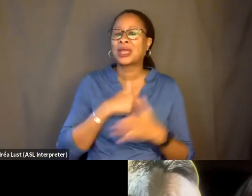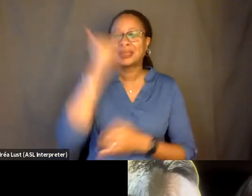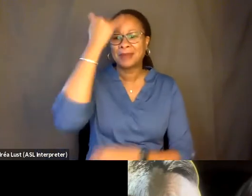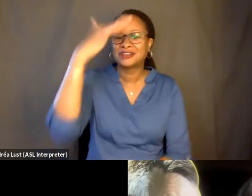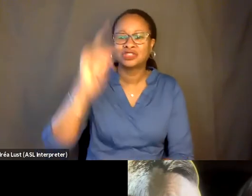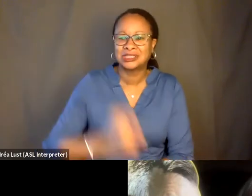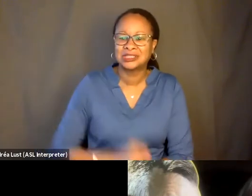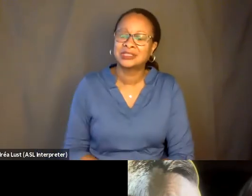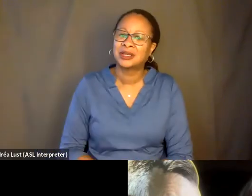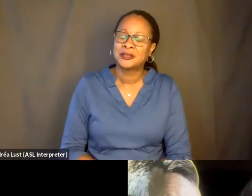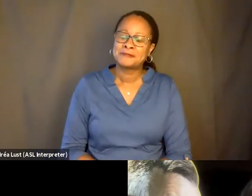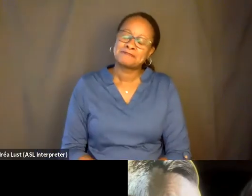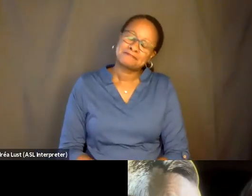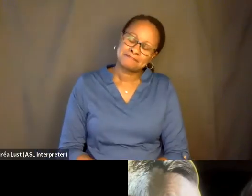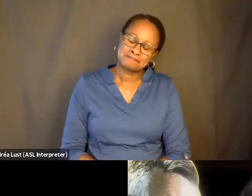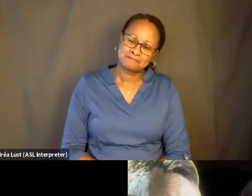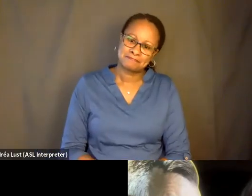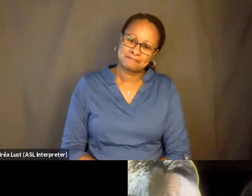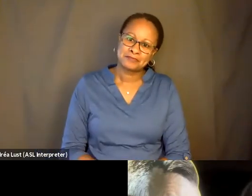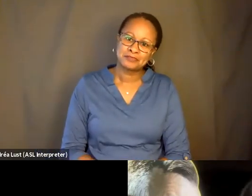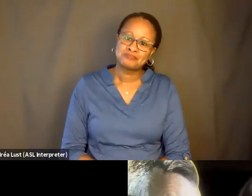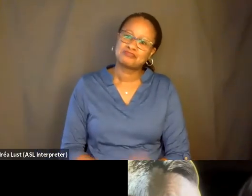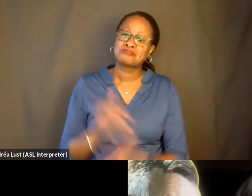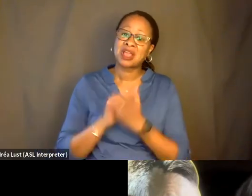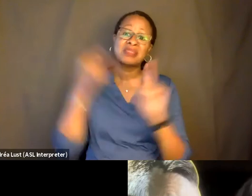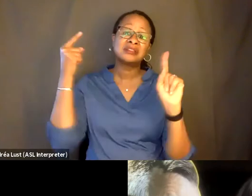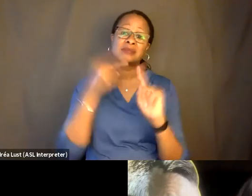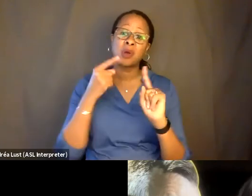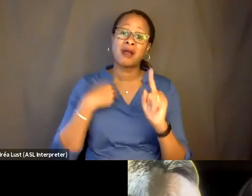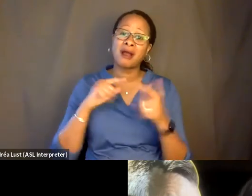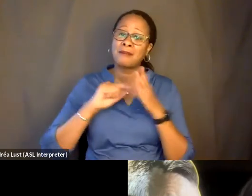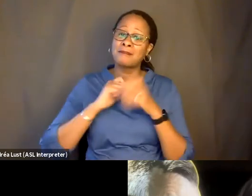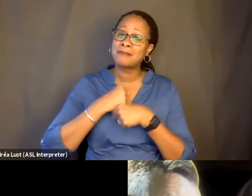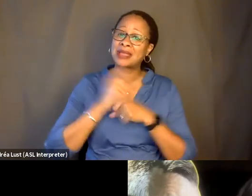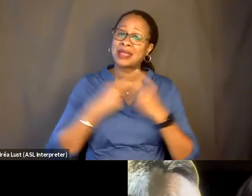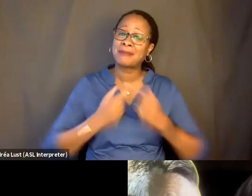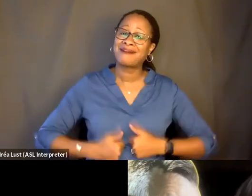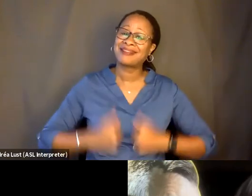That was the-- that's the point I'm making about life and death here, right?